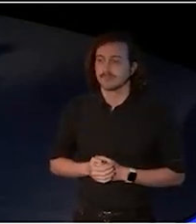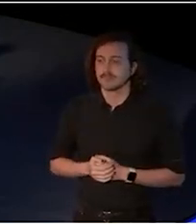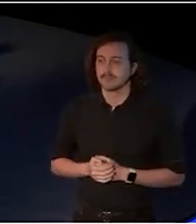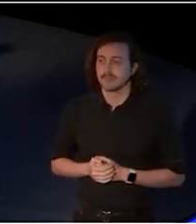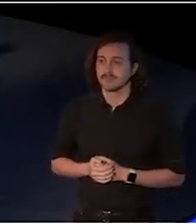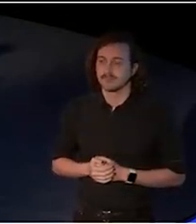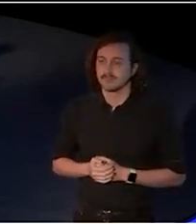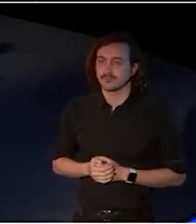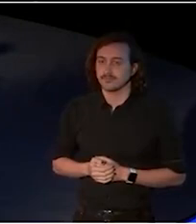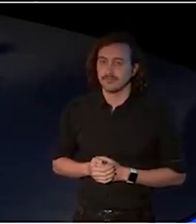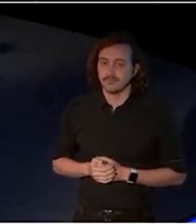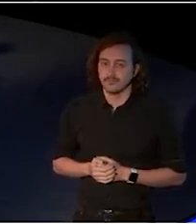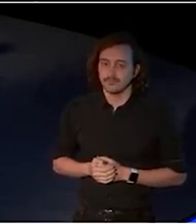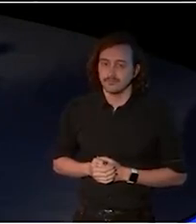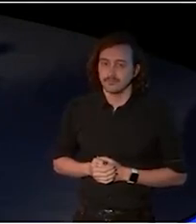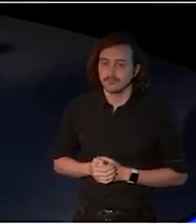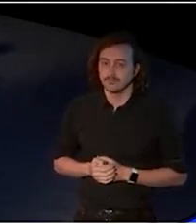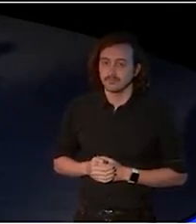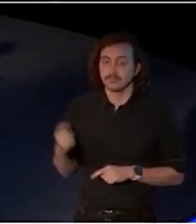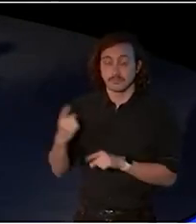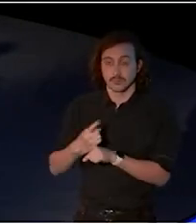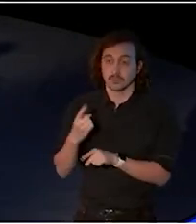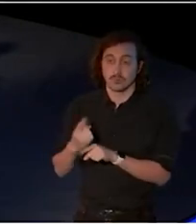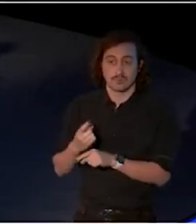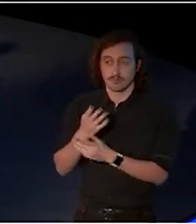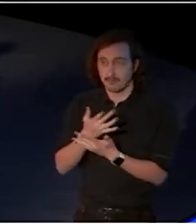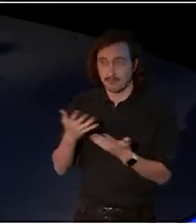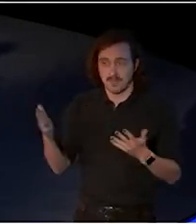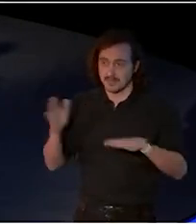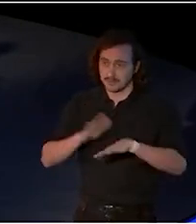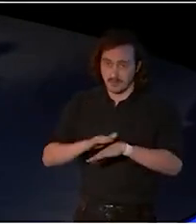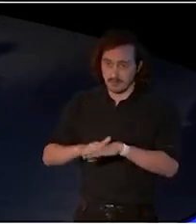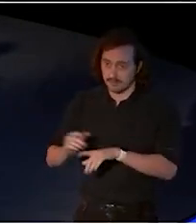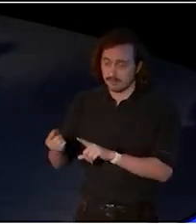And as I've mentioned many times before, was,